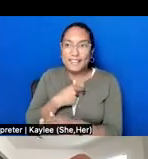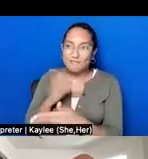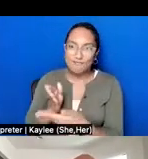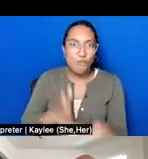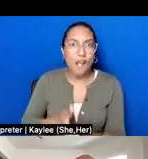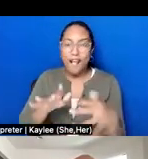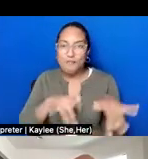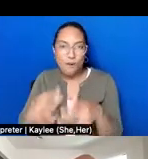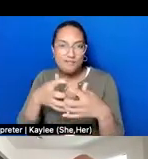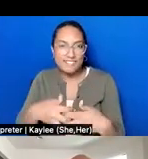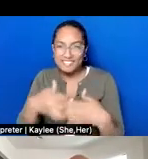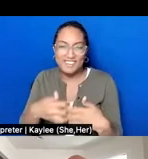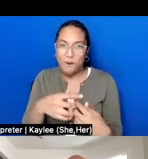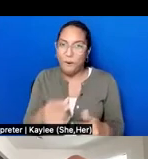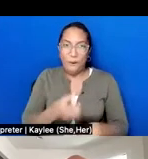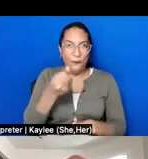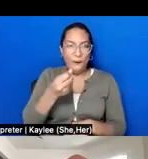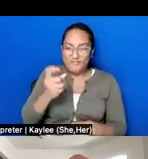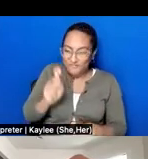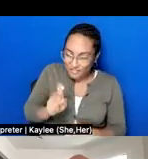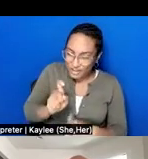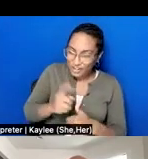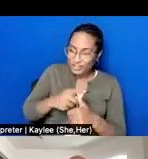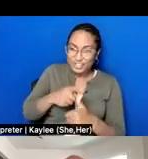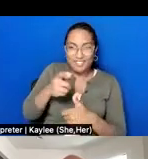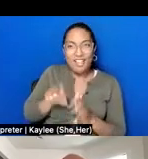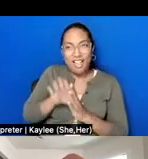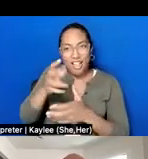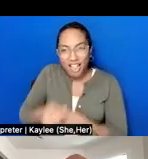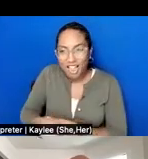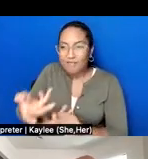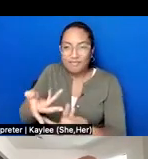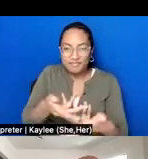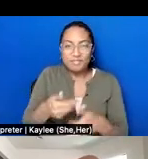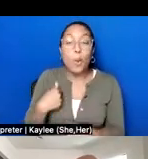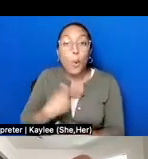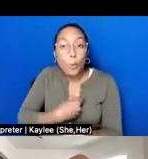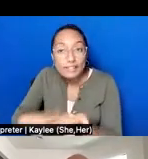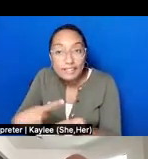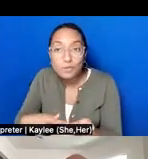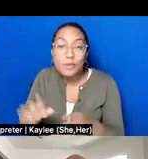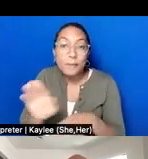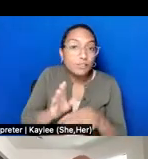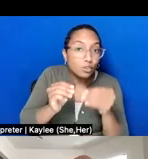members, students, educators, organizers, business, owners, artists, laborers, a full